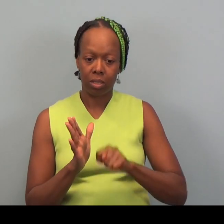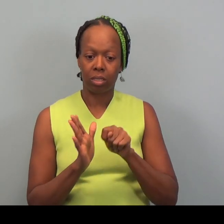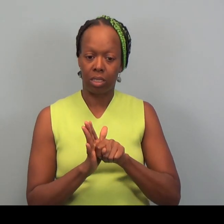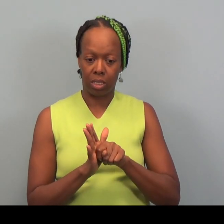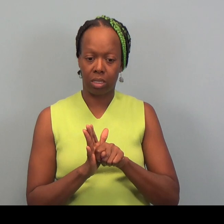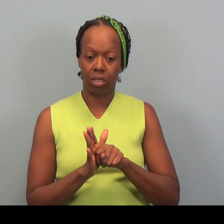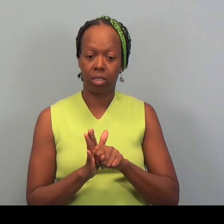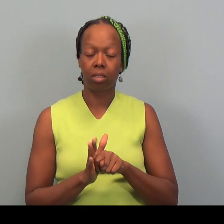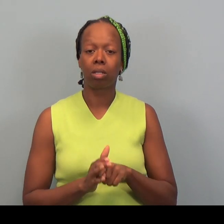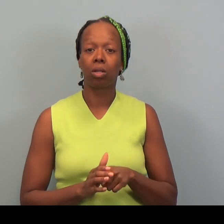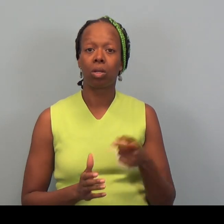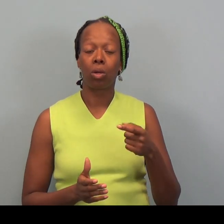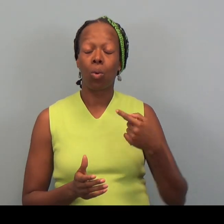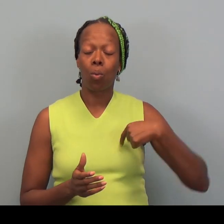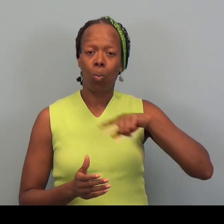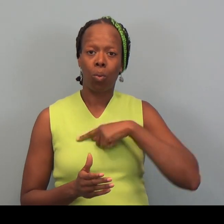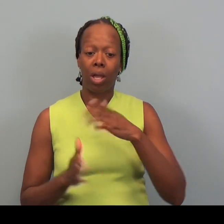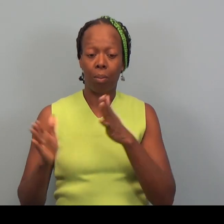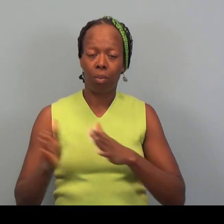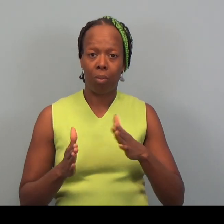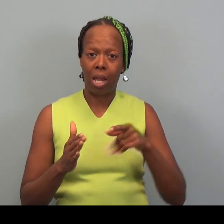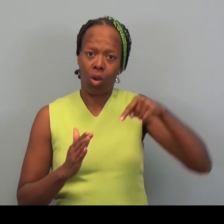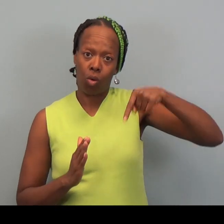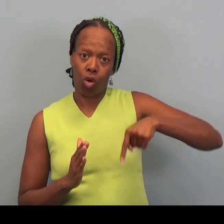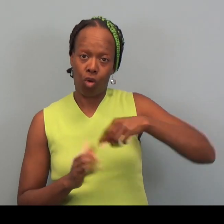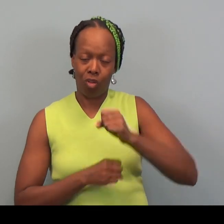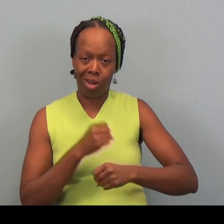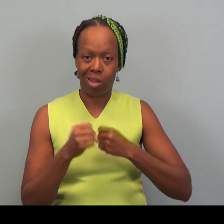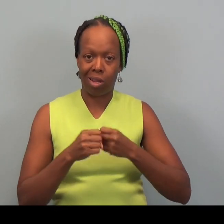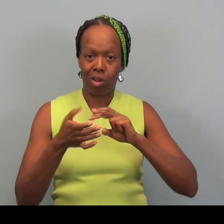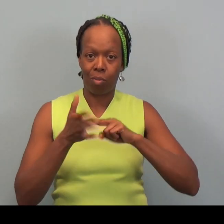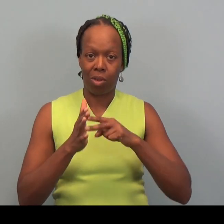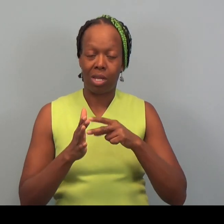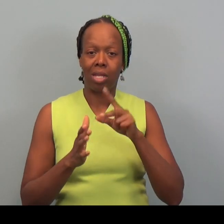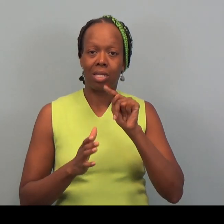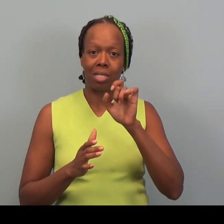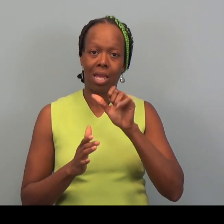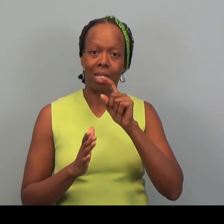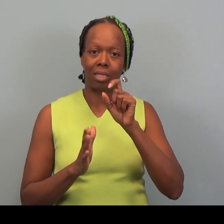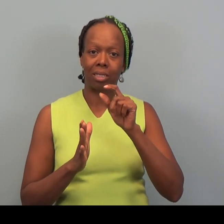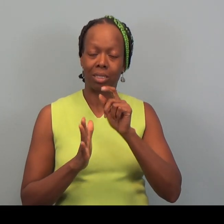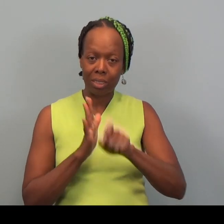when we prepare, current year meaning tax season 2017.